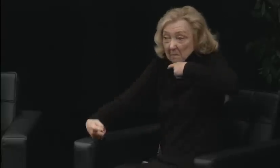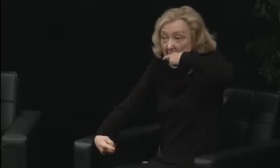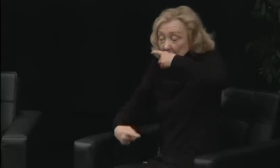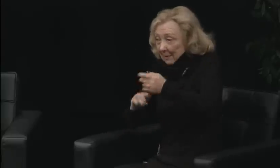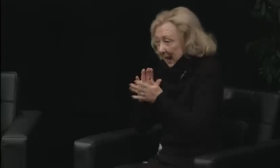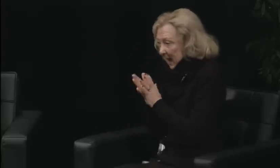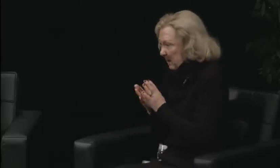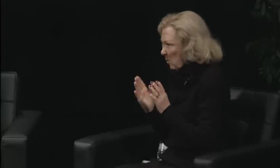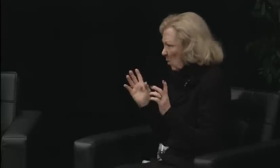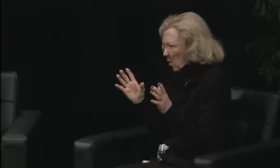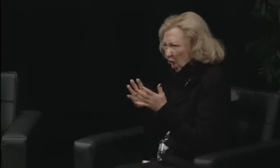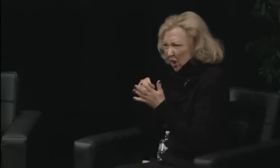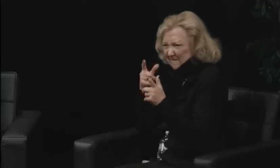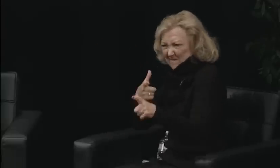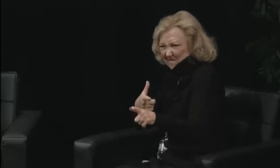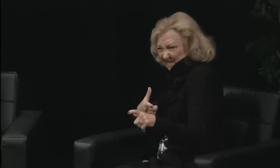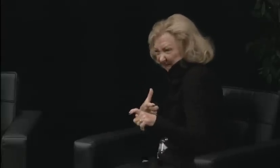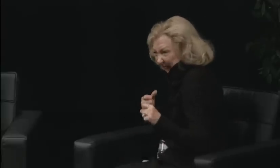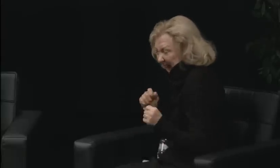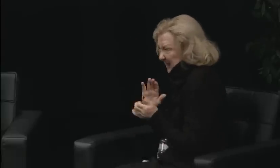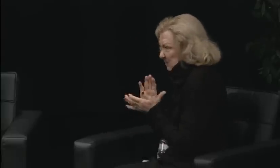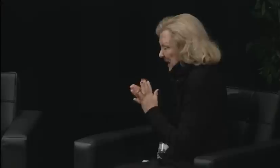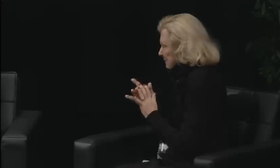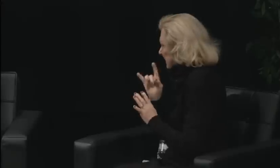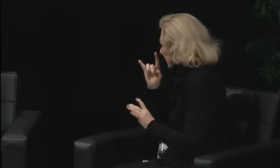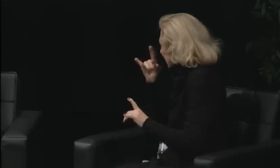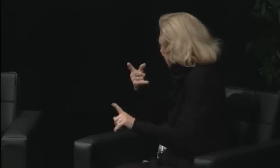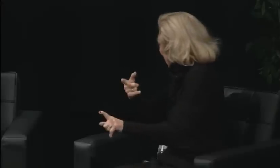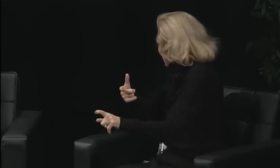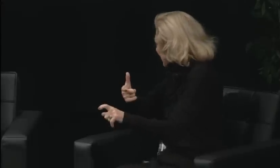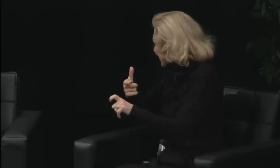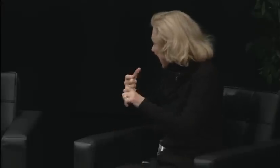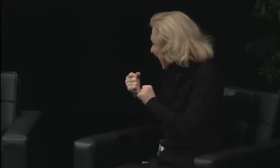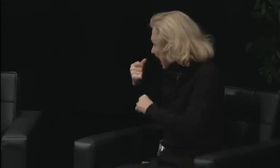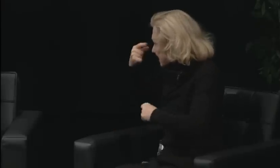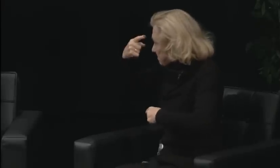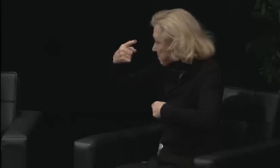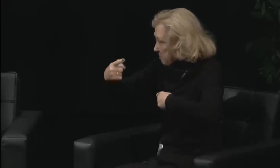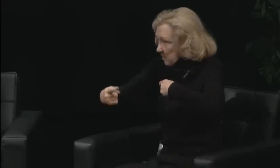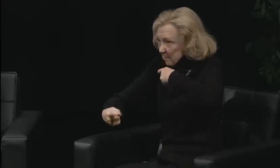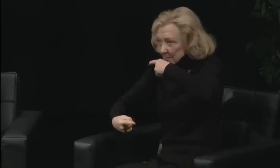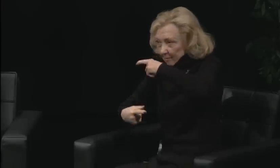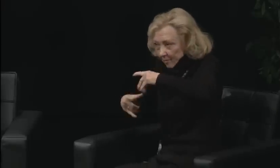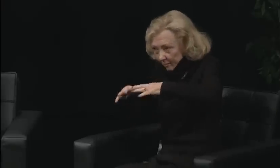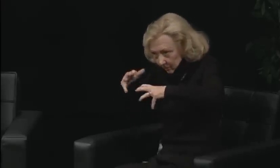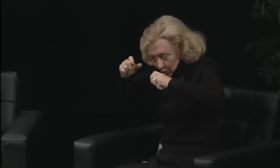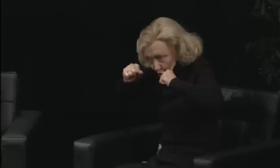I'd say we won. That, for me, was the most important thing that happened. Really, the dynamics were very interesting